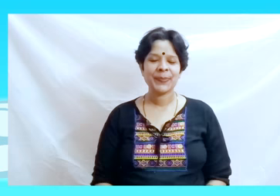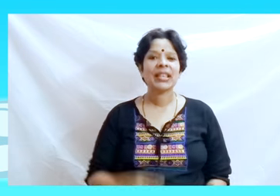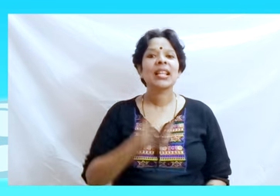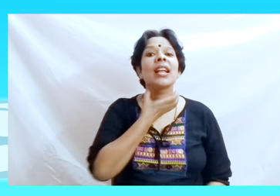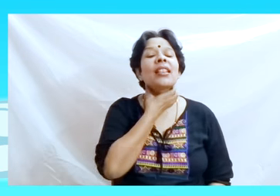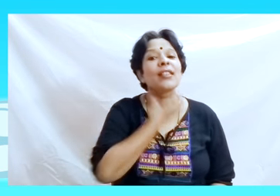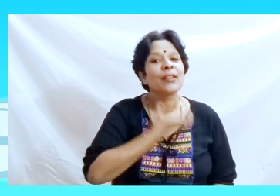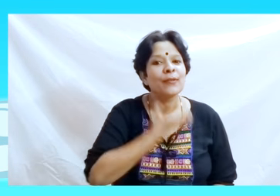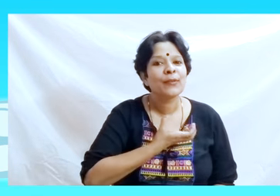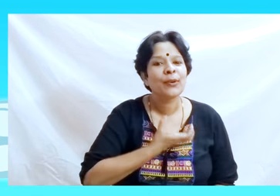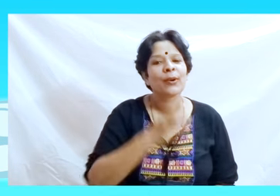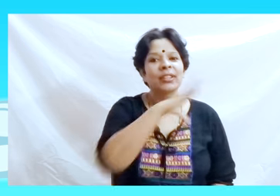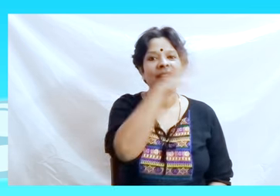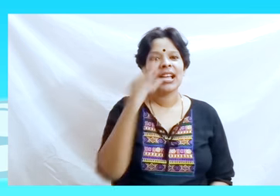The Frog and the Ox